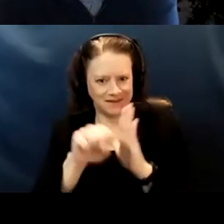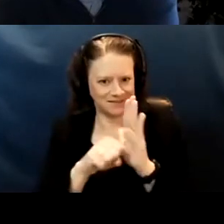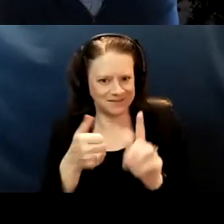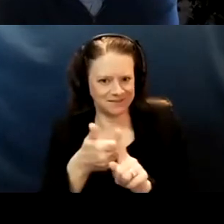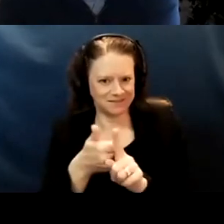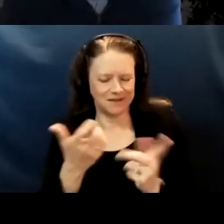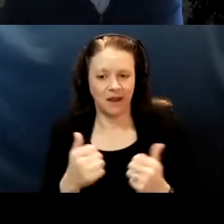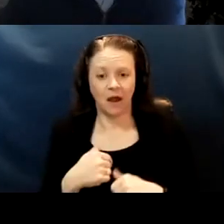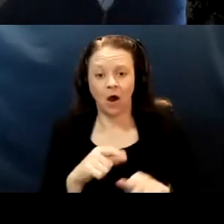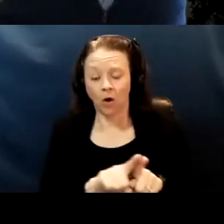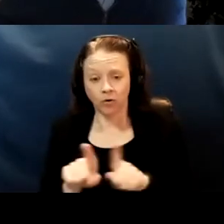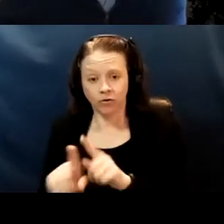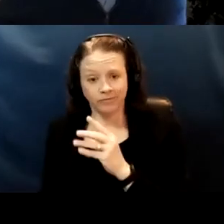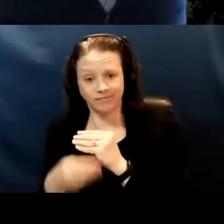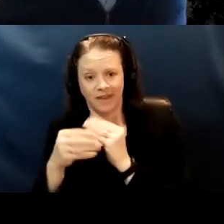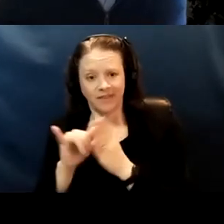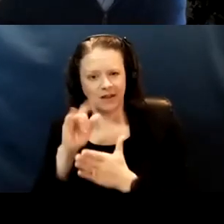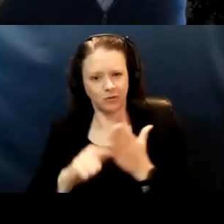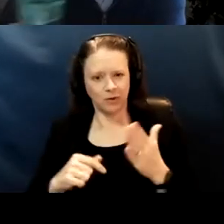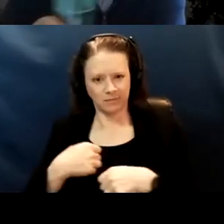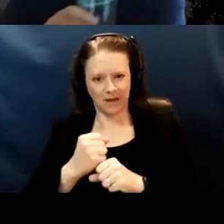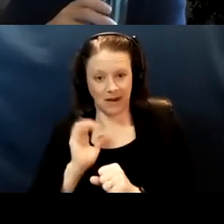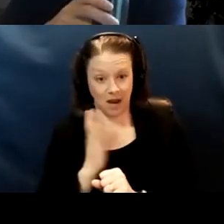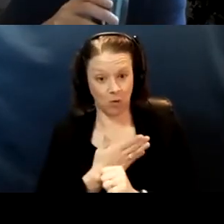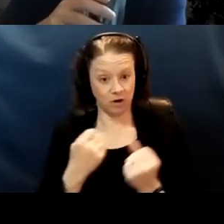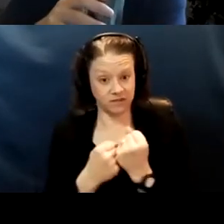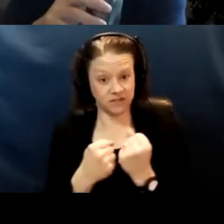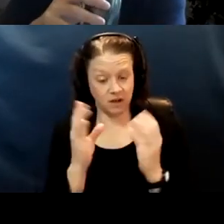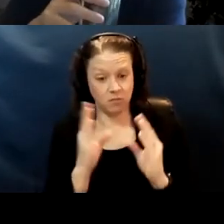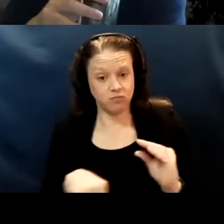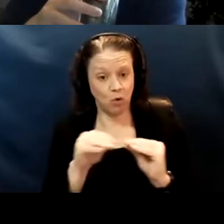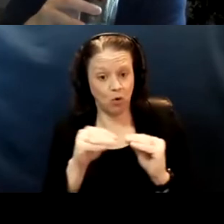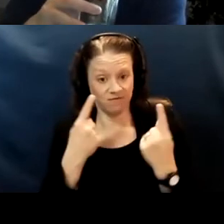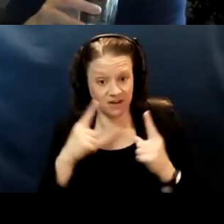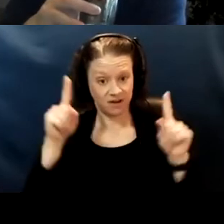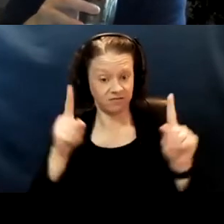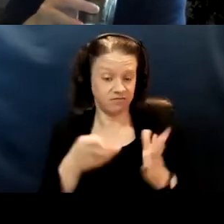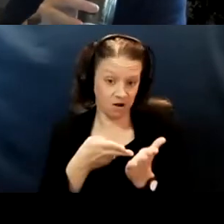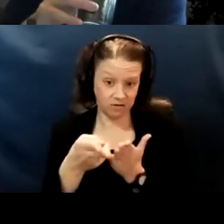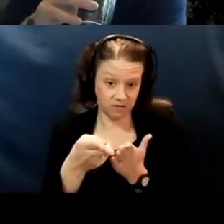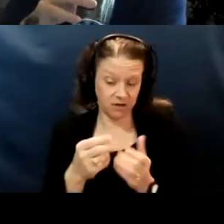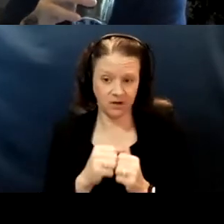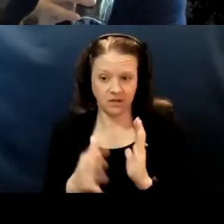I think that's what made our advocacy more effective honestly. As for sometimes for me at CVAC meetings to say,